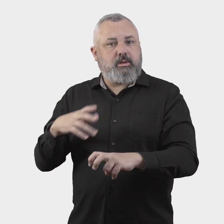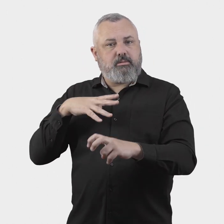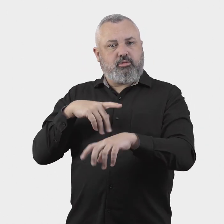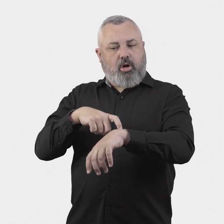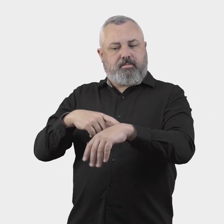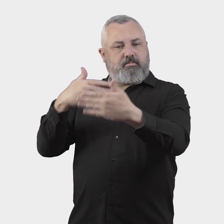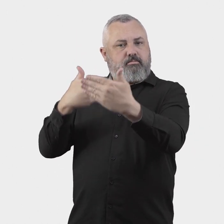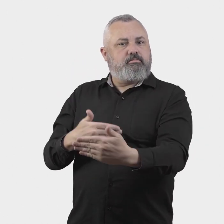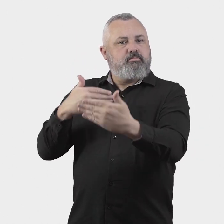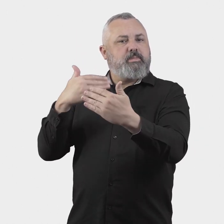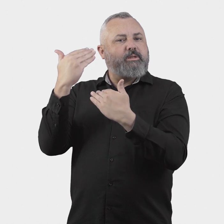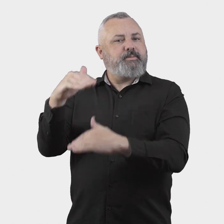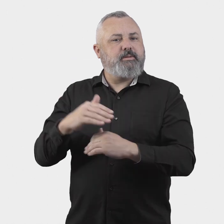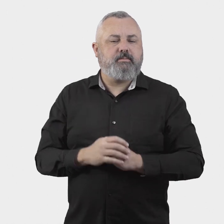making complaints to the ombuds scheme.